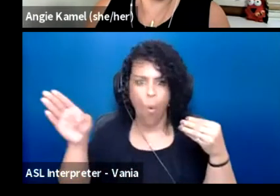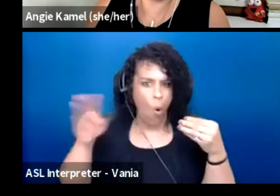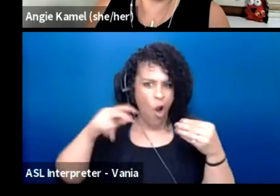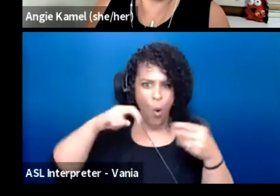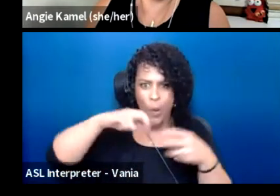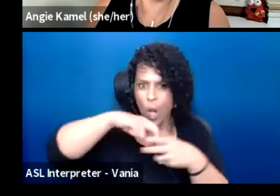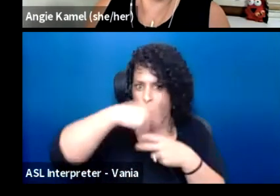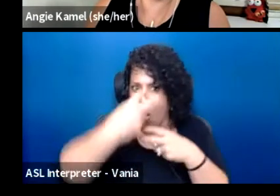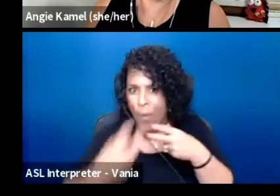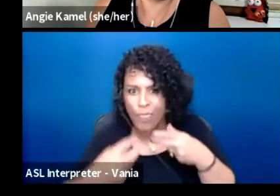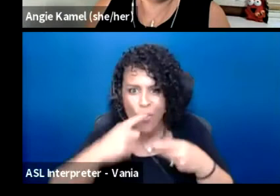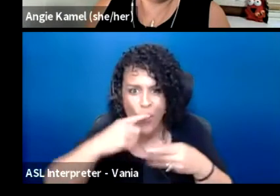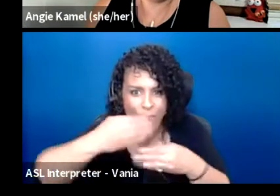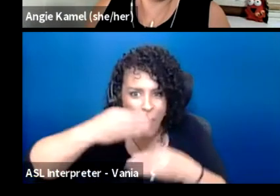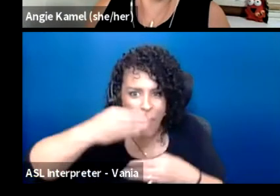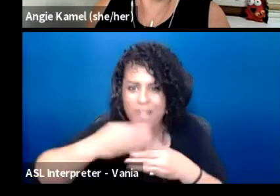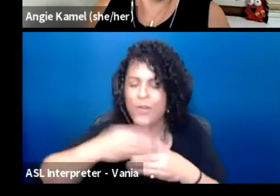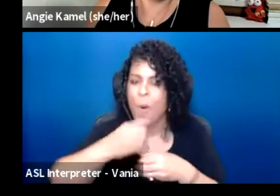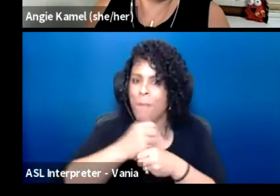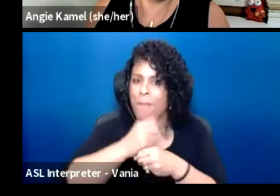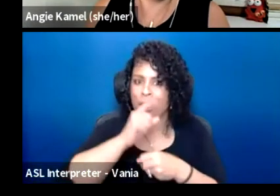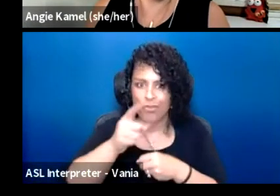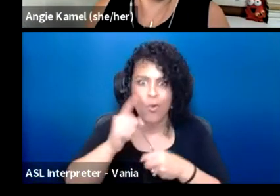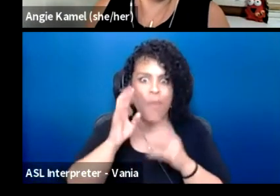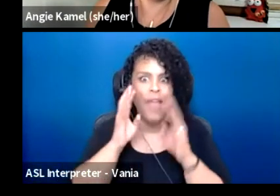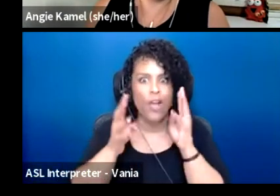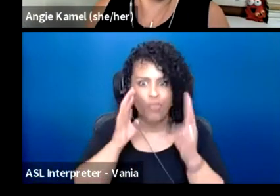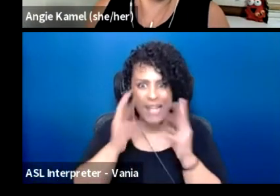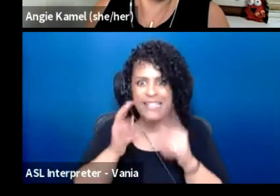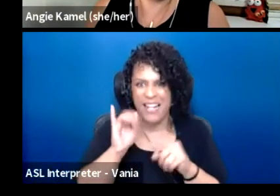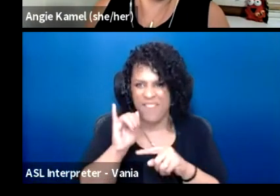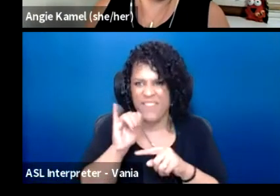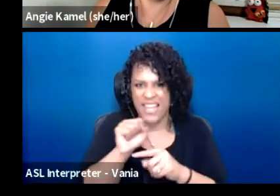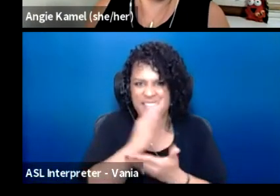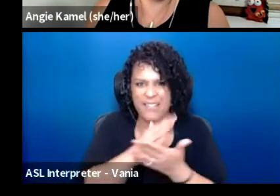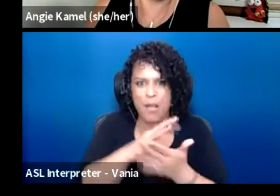and we make sure that creativity is part of the solution.